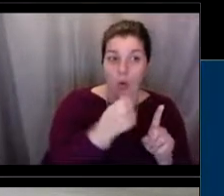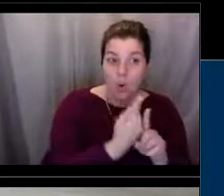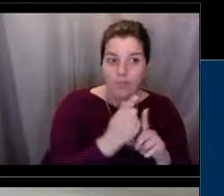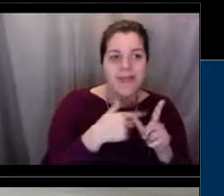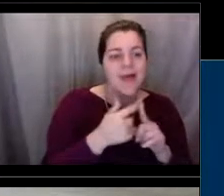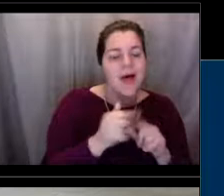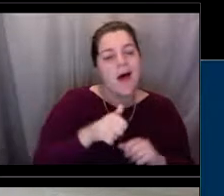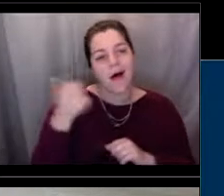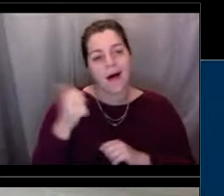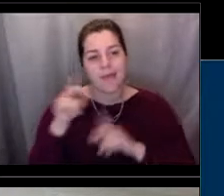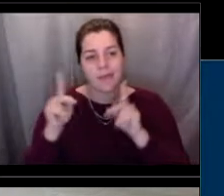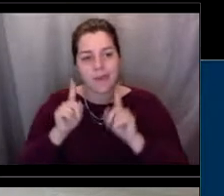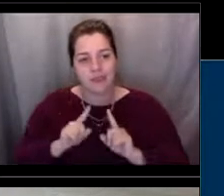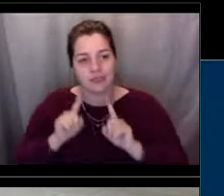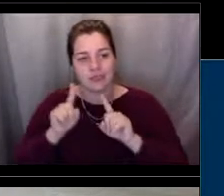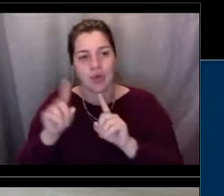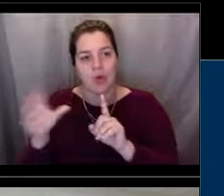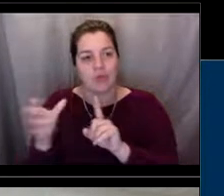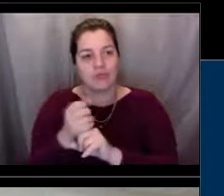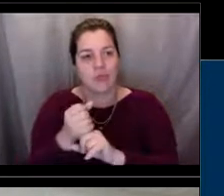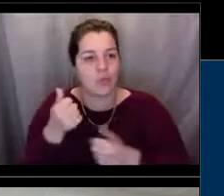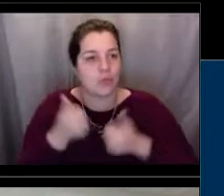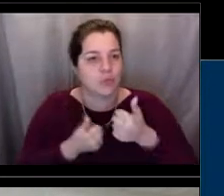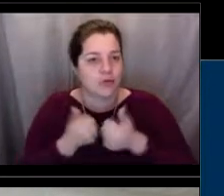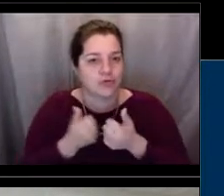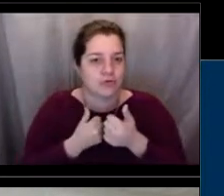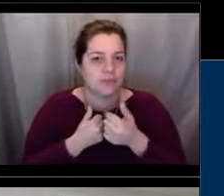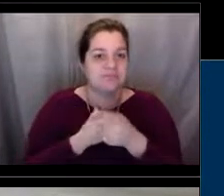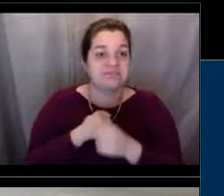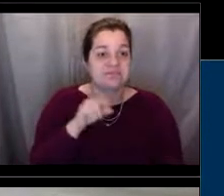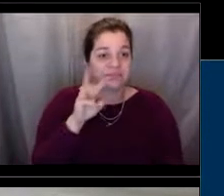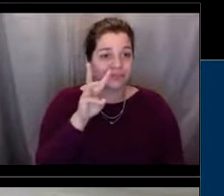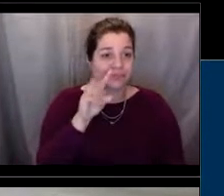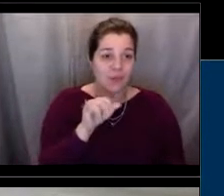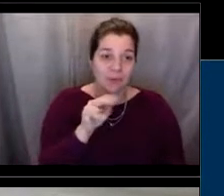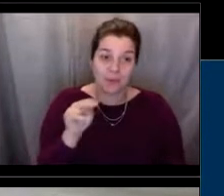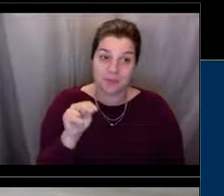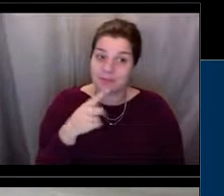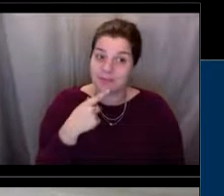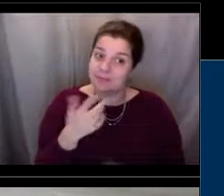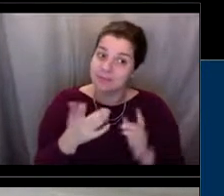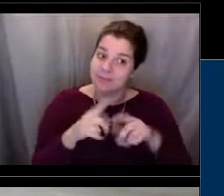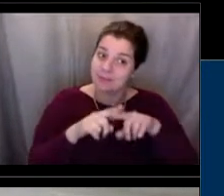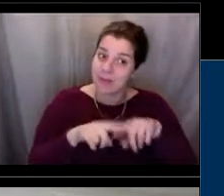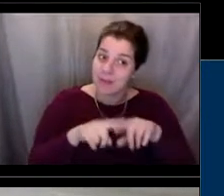Well, it depends. Sometimes we do arrest the people and sometimes we do turn those cases